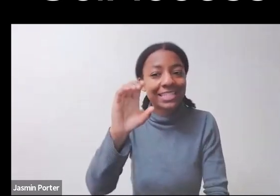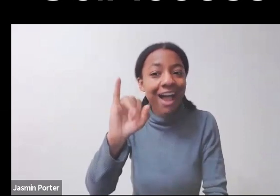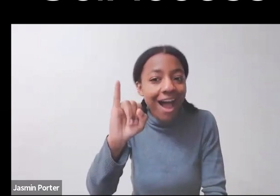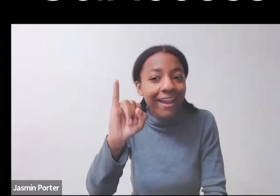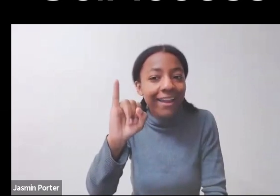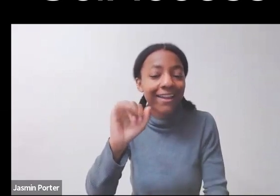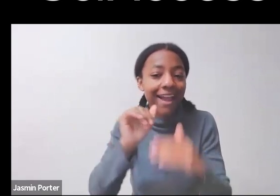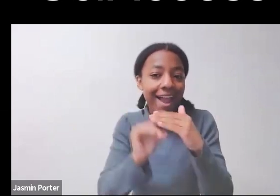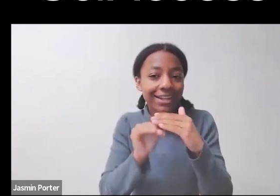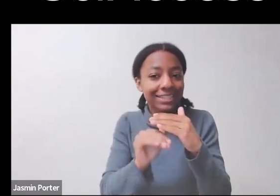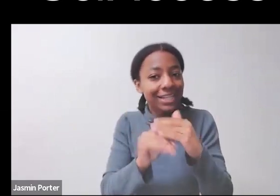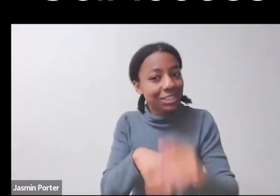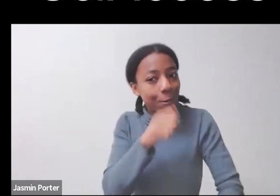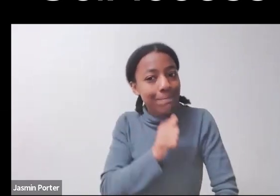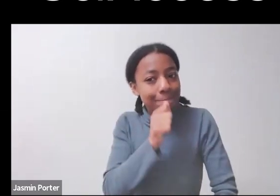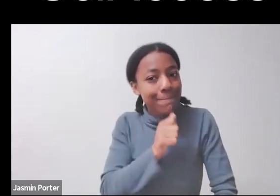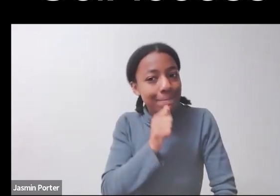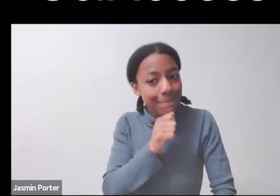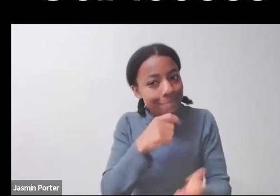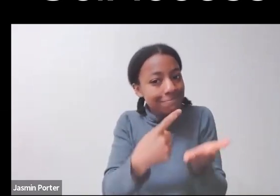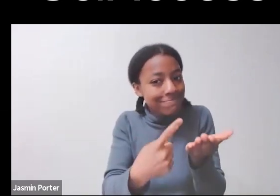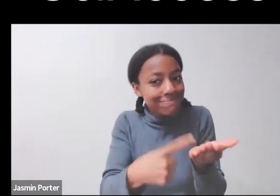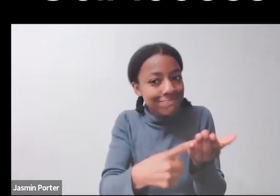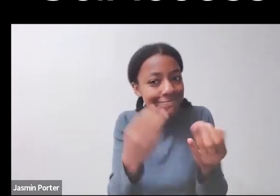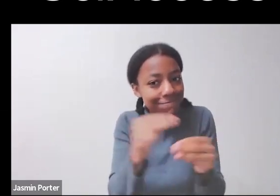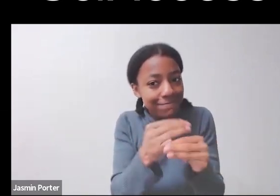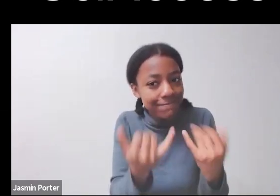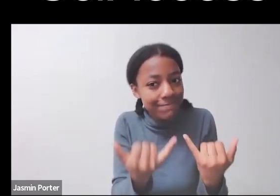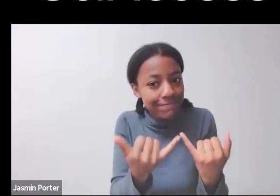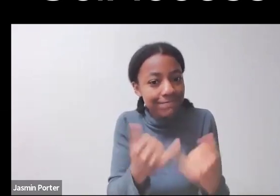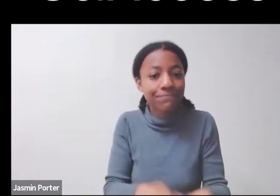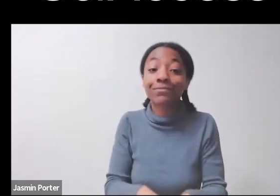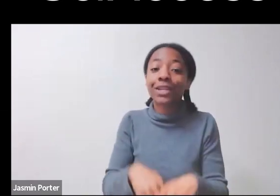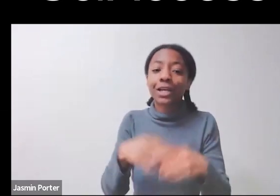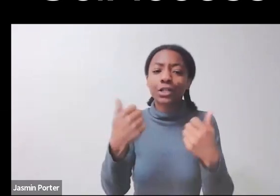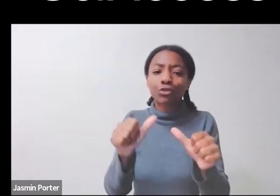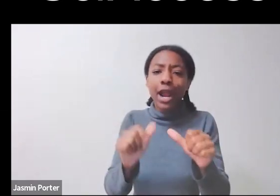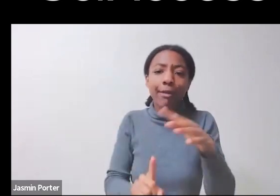Think about 10 famous disabled mathematicians,